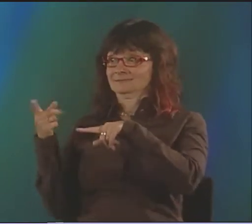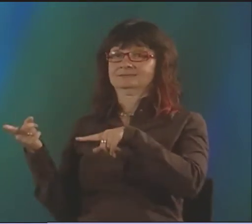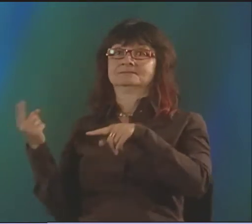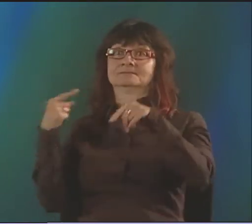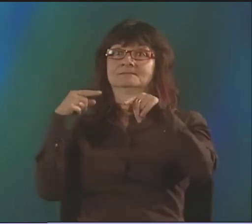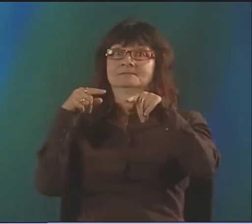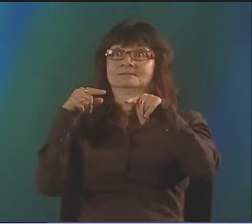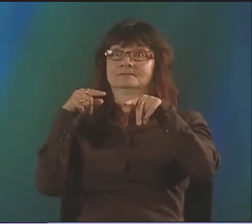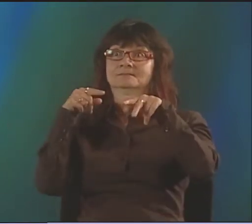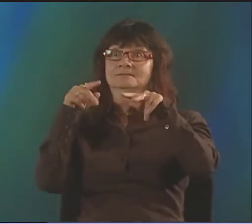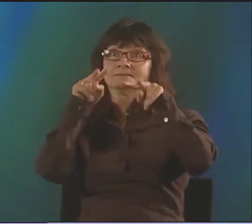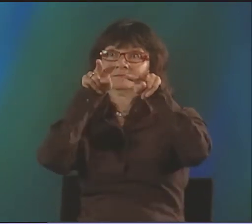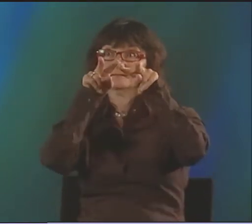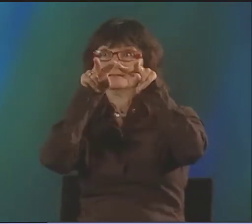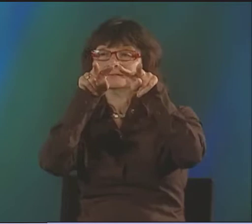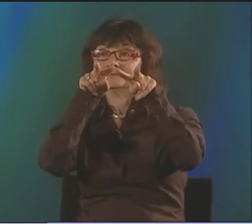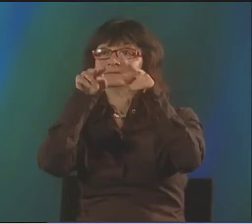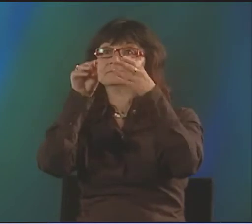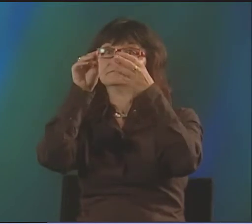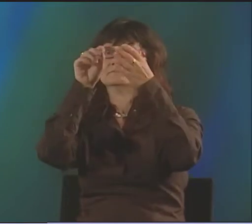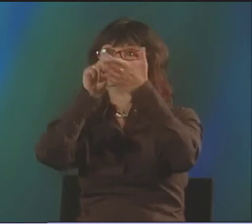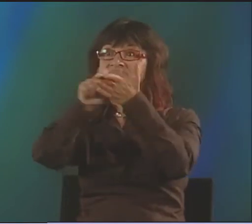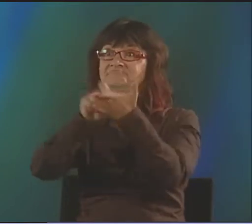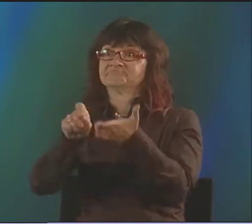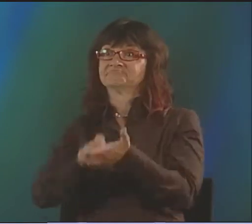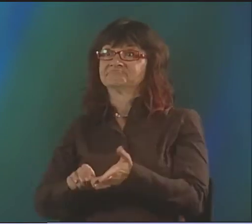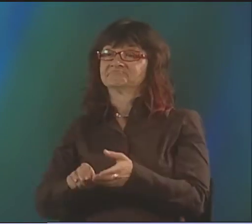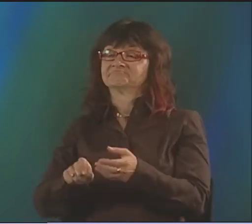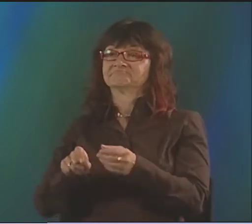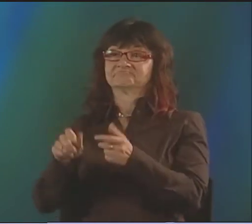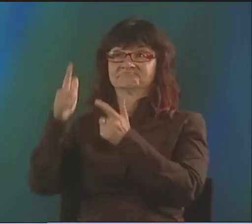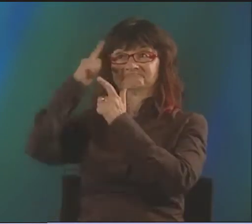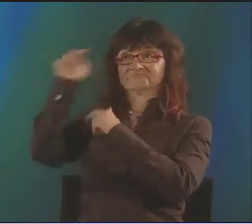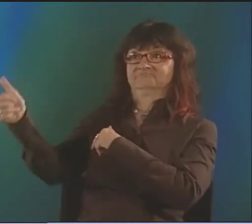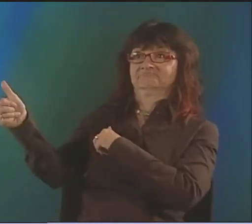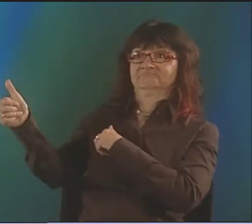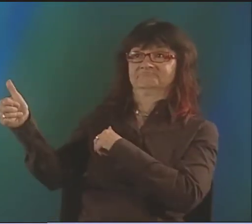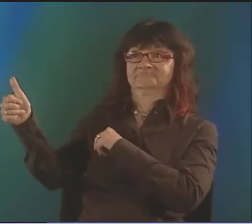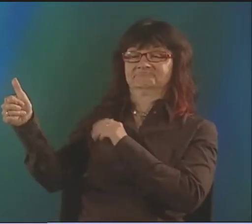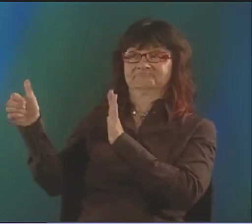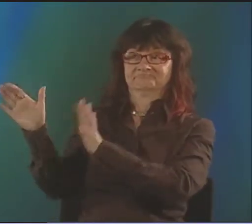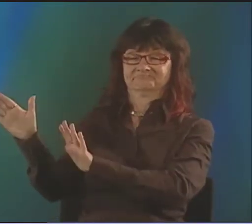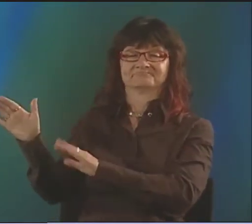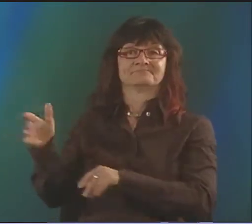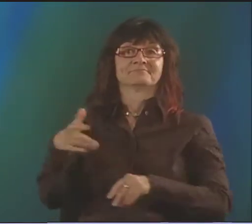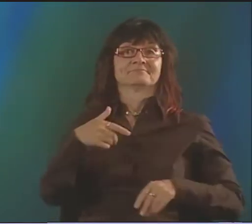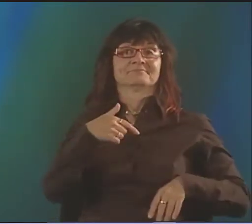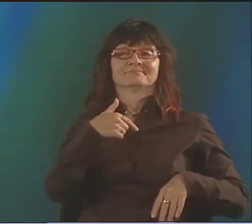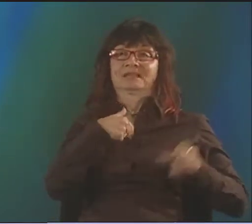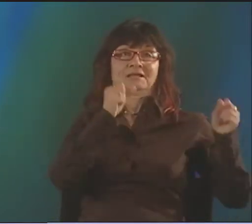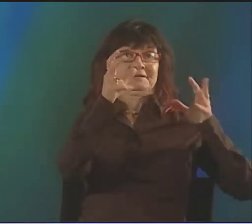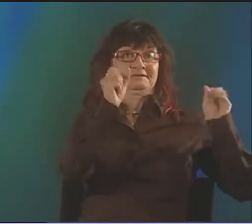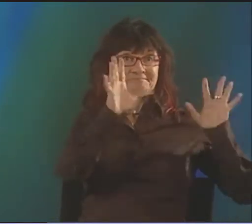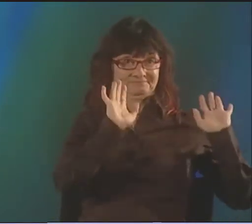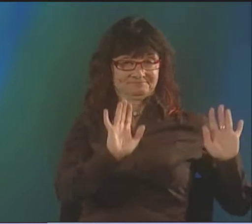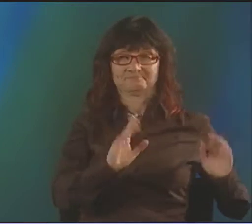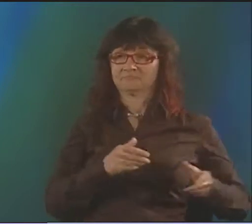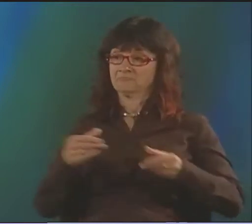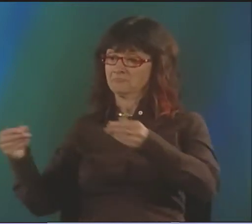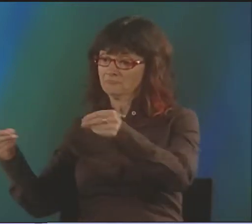AND THEN DONNA KACHITES WOULD WATCH IT. AND SHE WOULD TAKE NOTES AS SHE WATCHED IT.